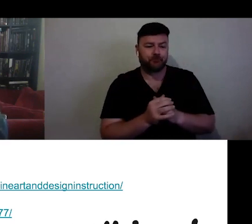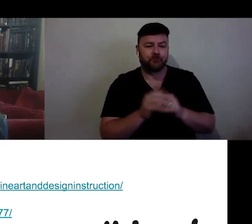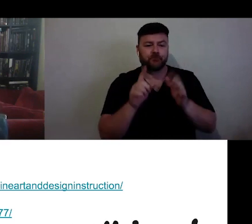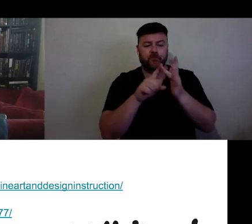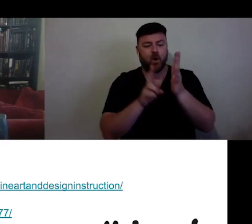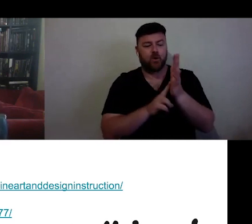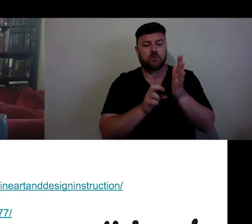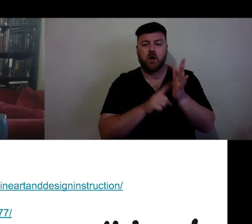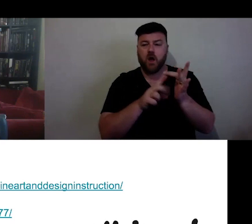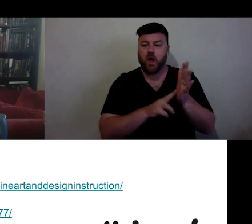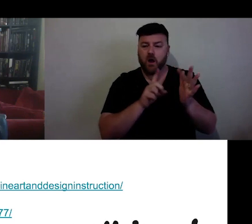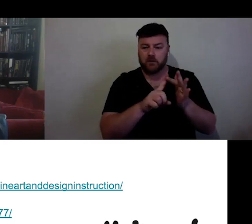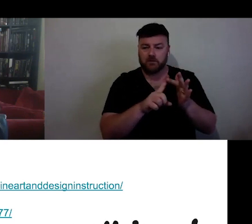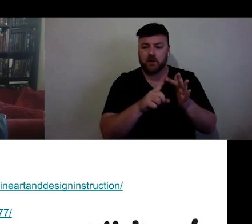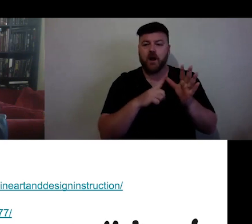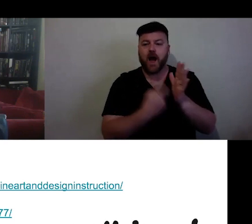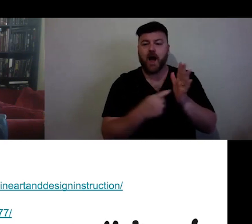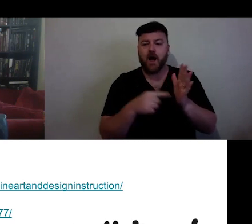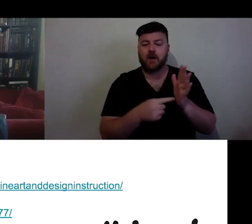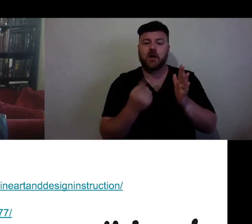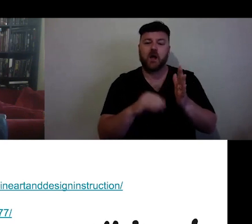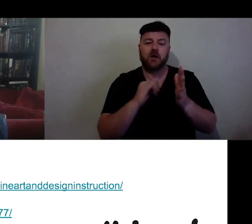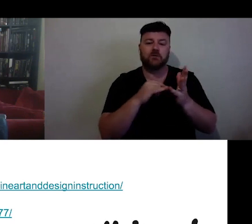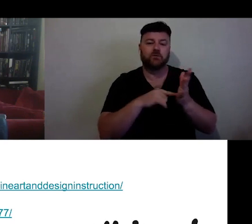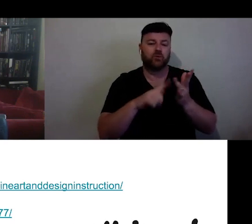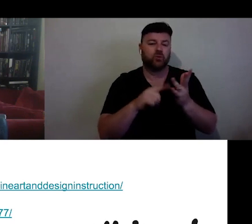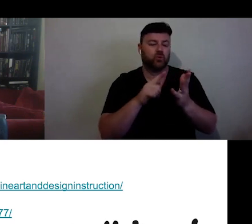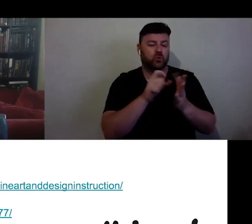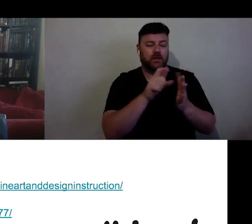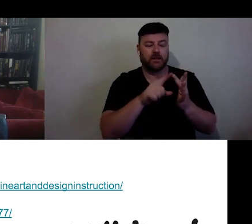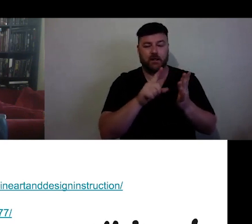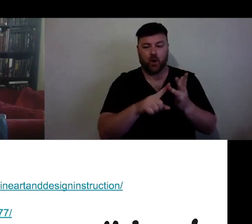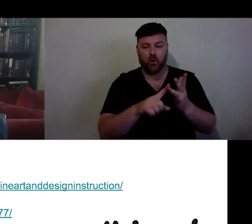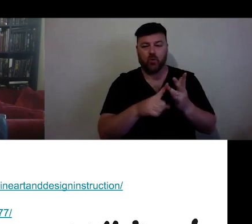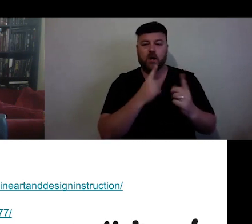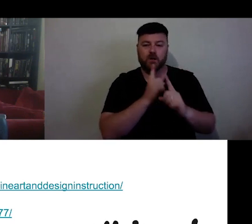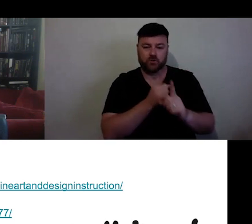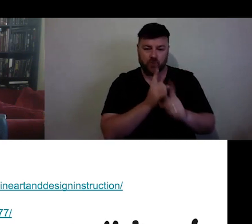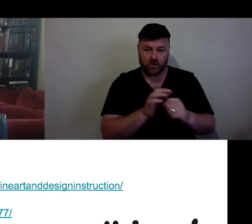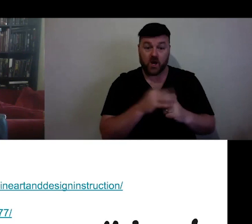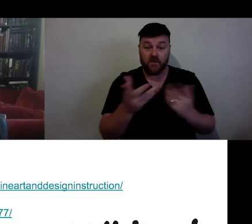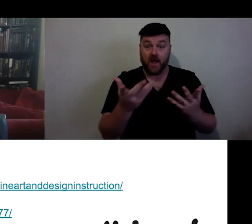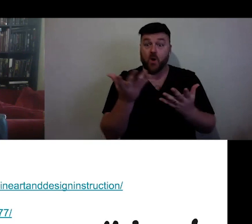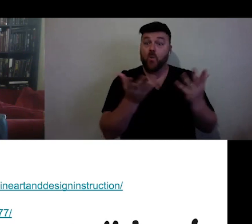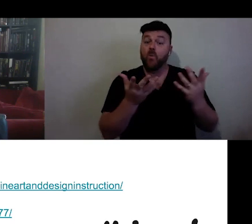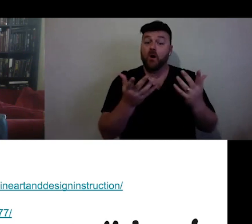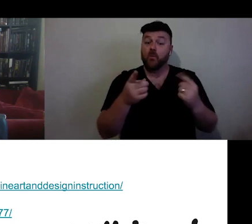and Studio Instruction. It is for art teachers who have switched their studio practice to be online.